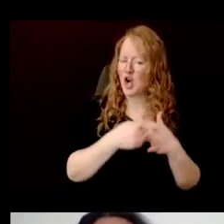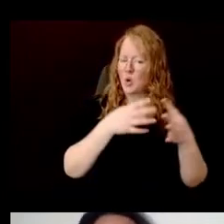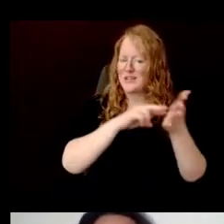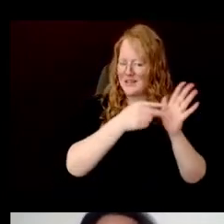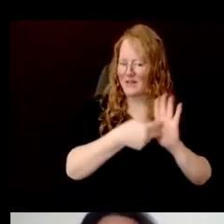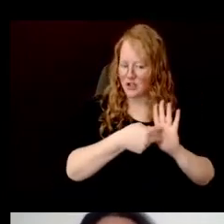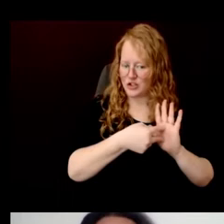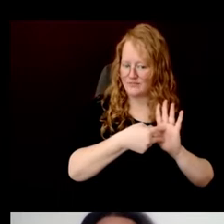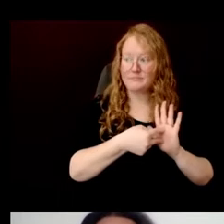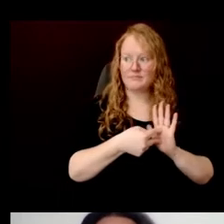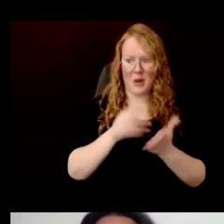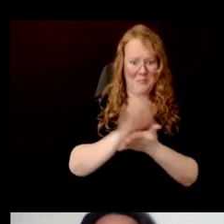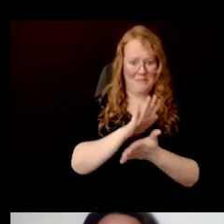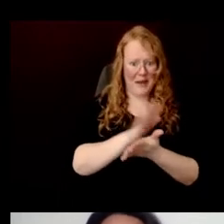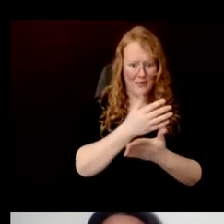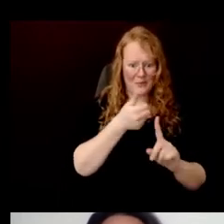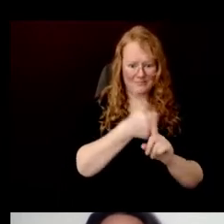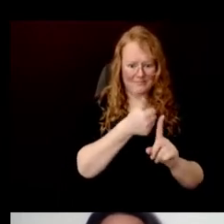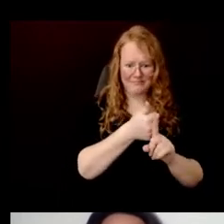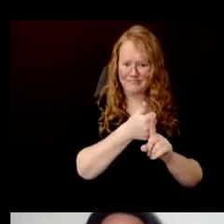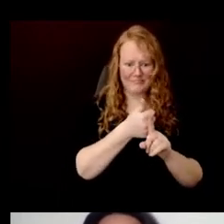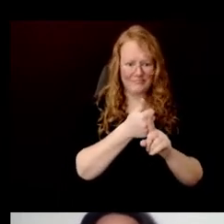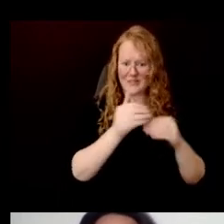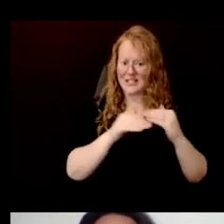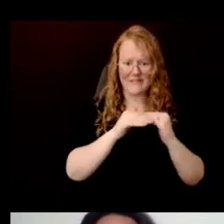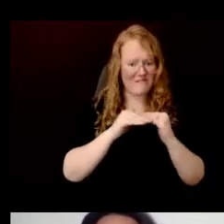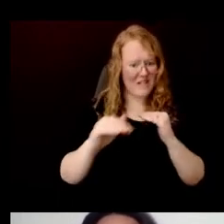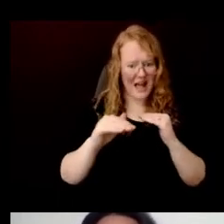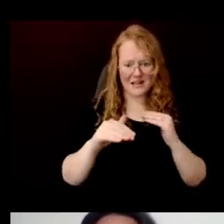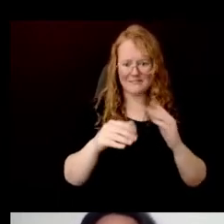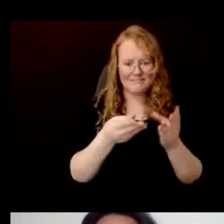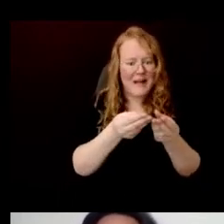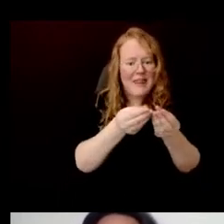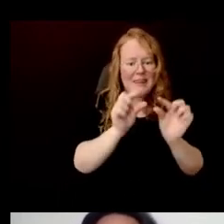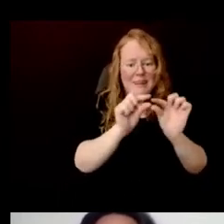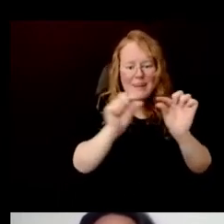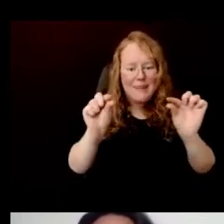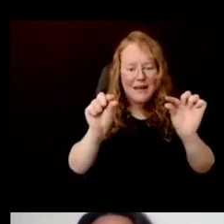Paper is just a flat, thin material made from felted plant fiber.